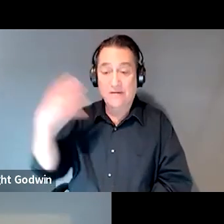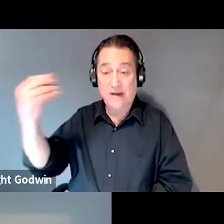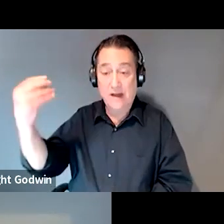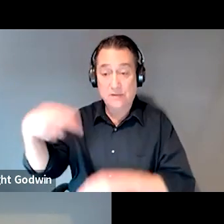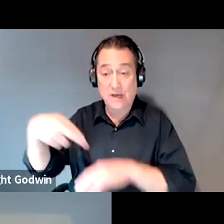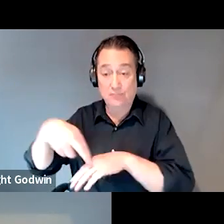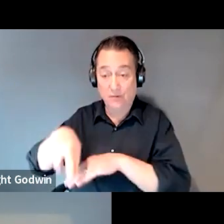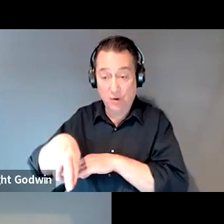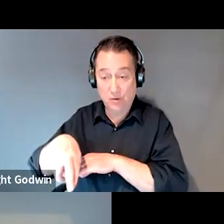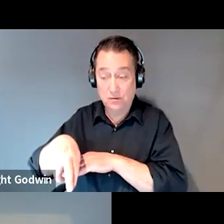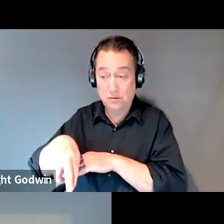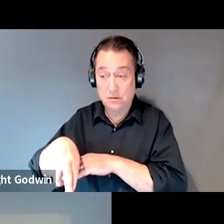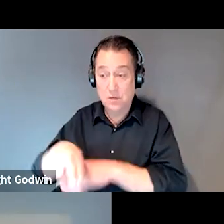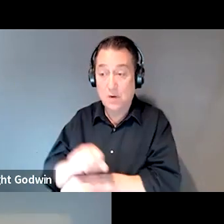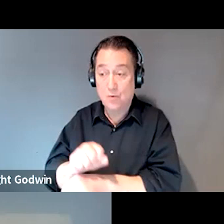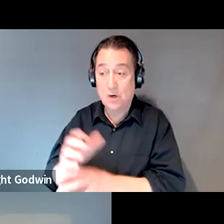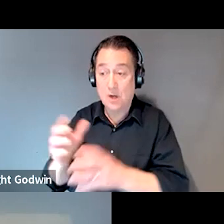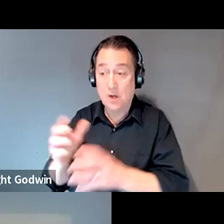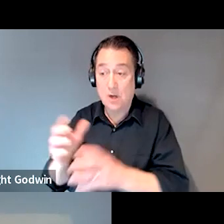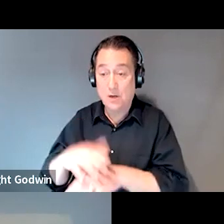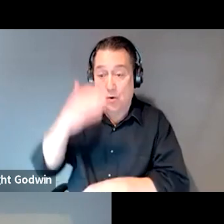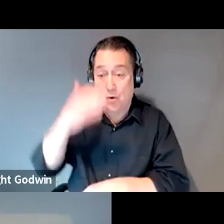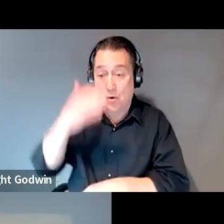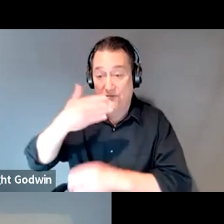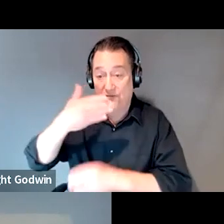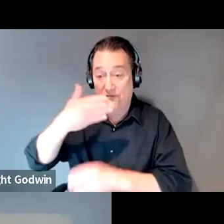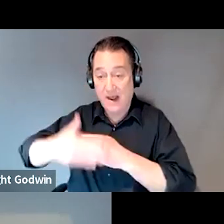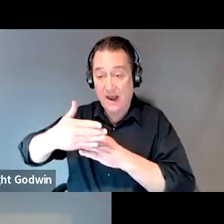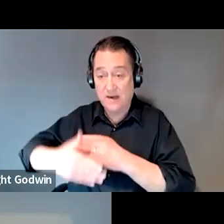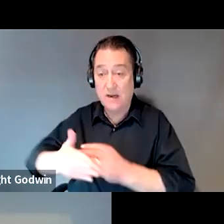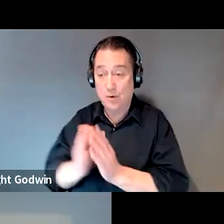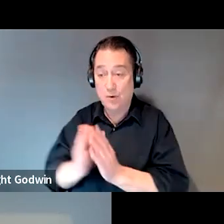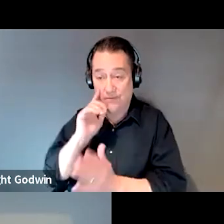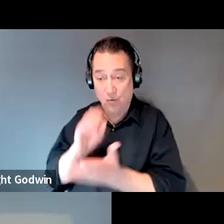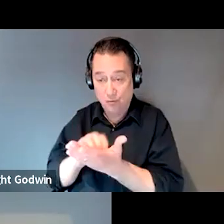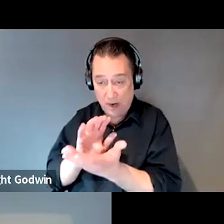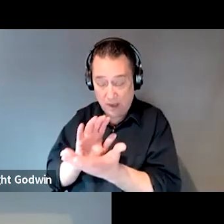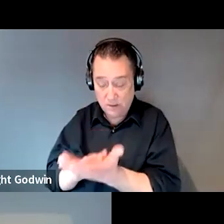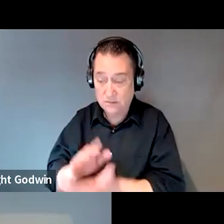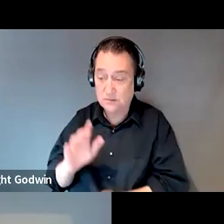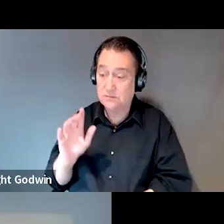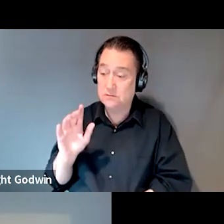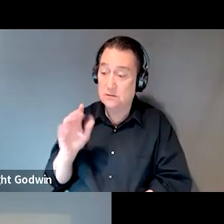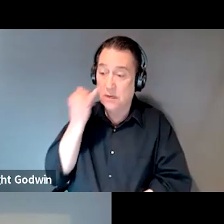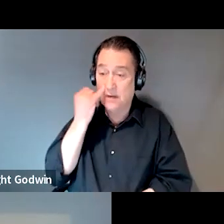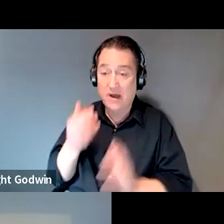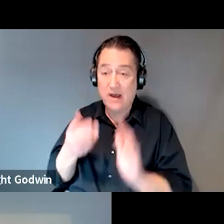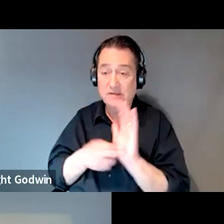I work a lot on the front end so I will request records if I have the signed ROI.